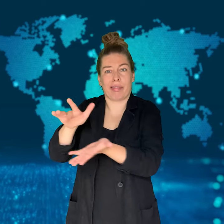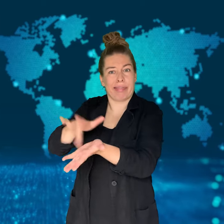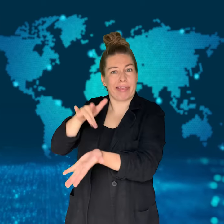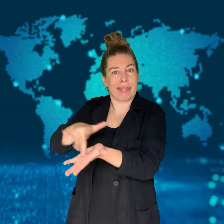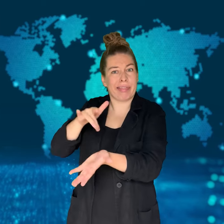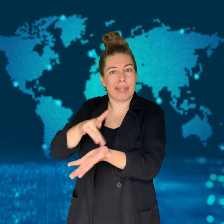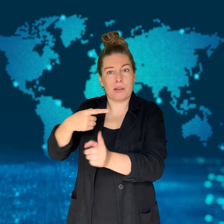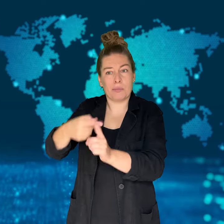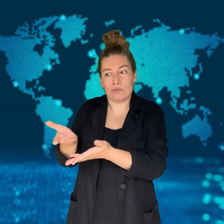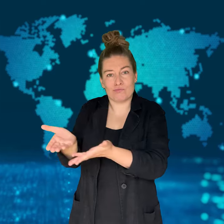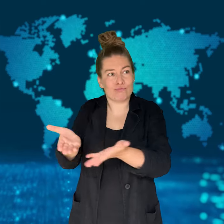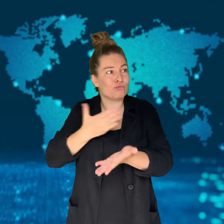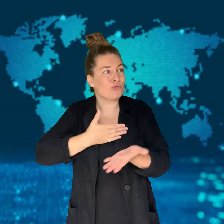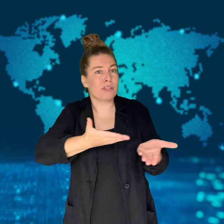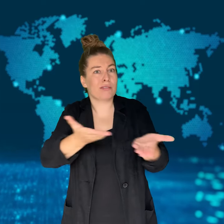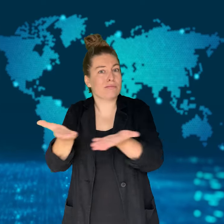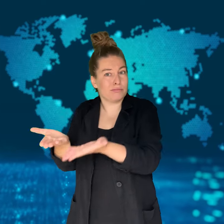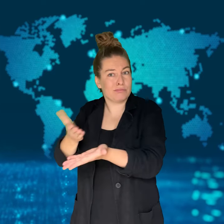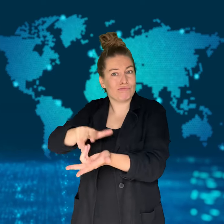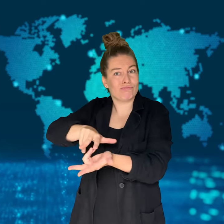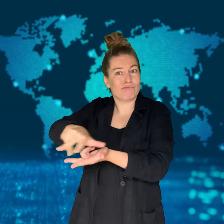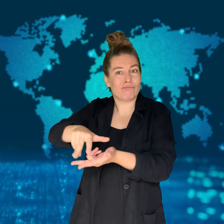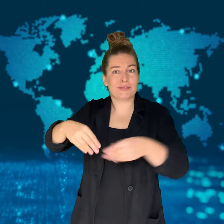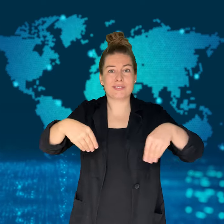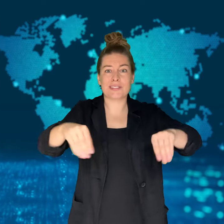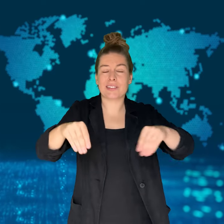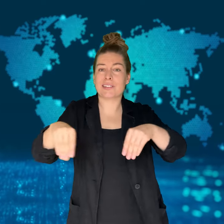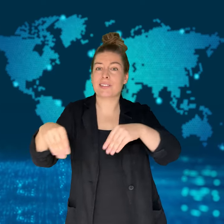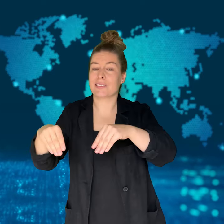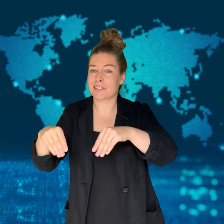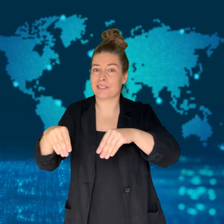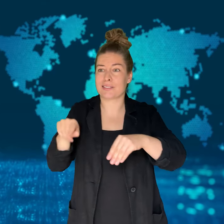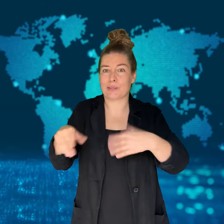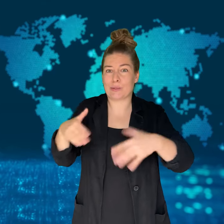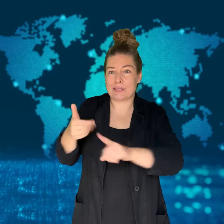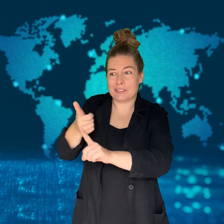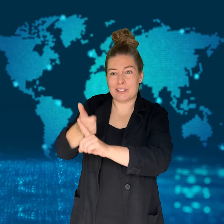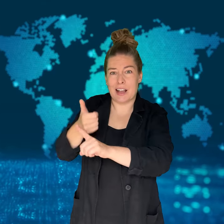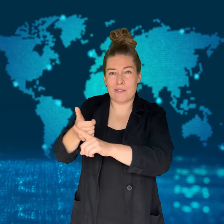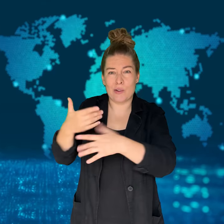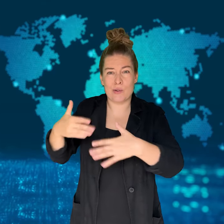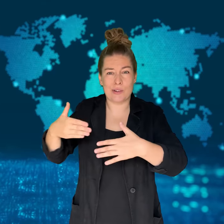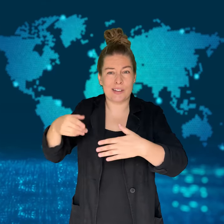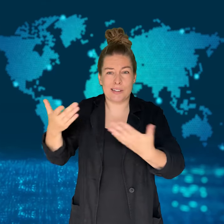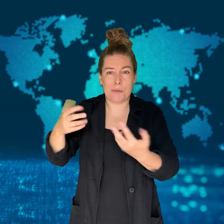and trafficked by him as a teenager.